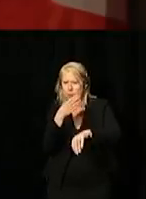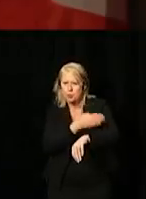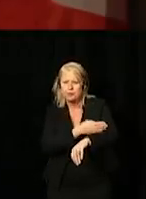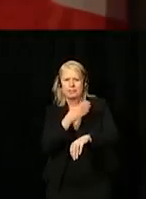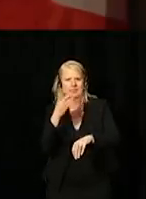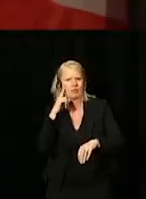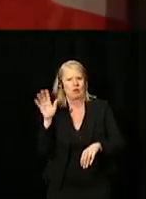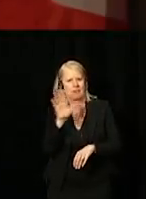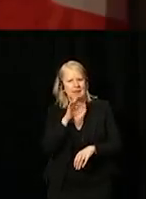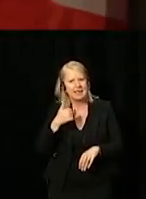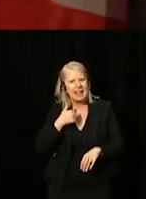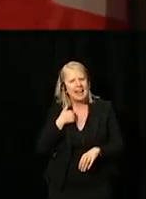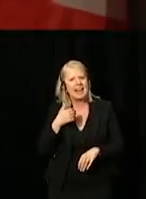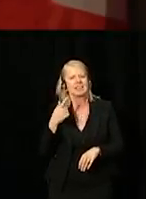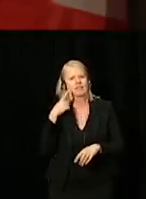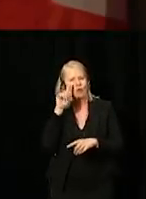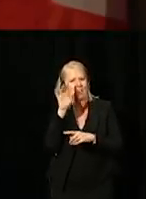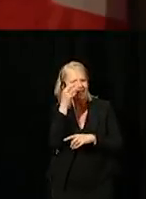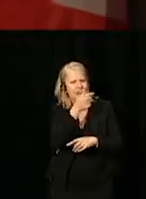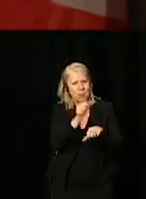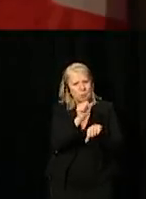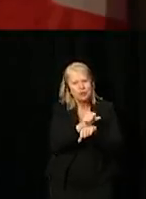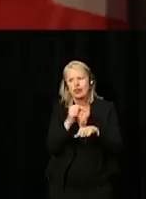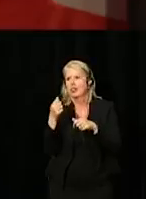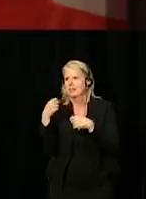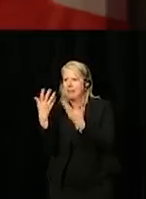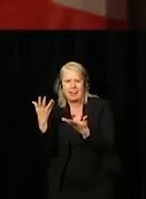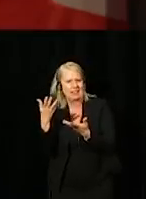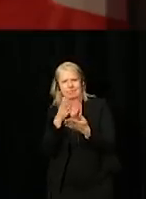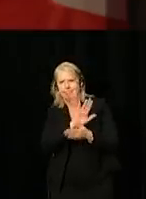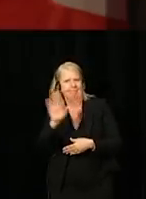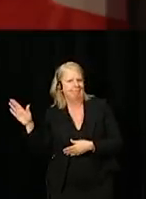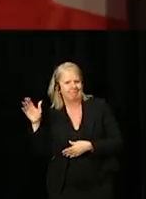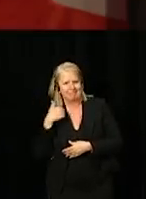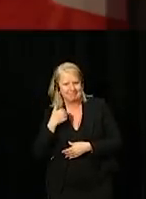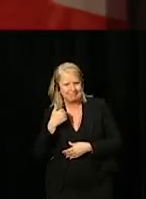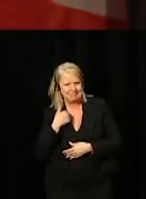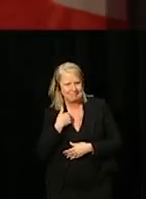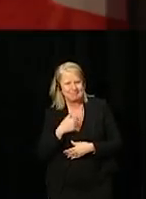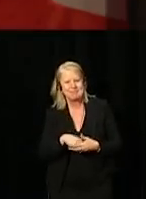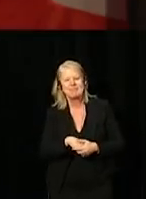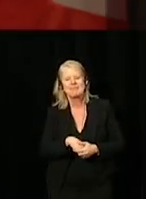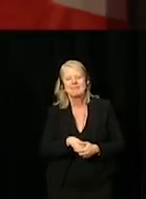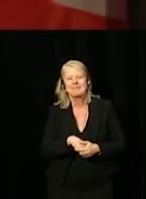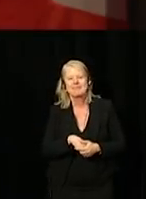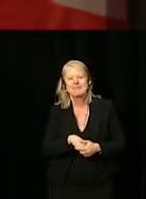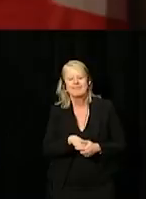for Canadians, for public servants, for many others beyond. [Speaking in French]